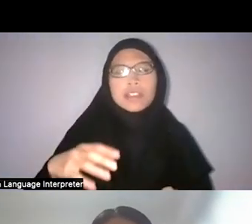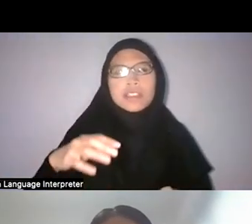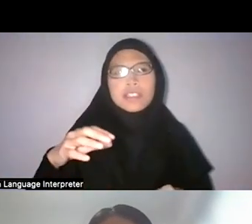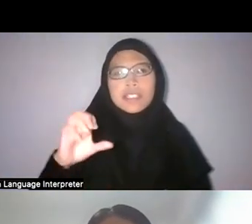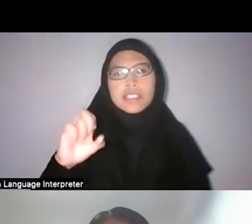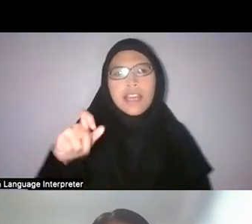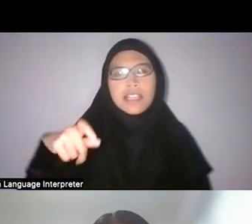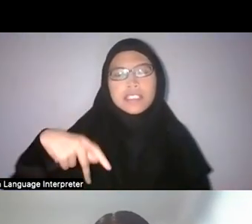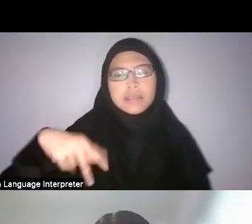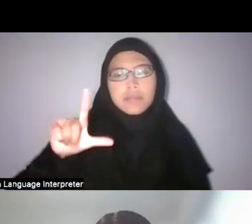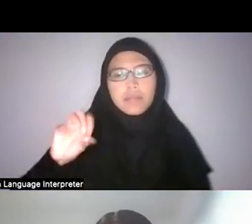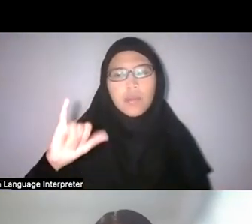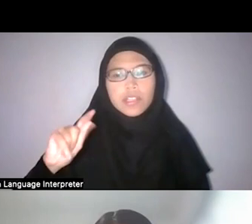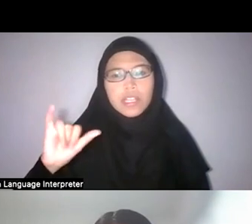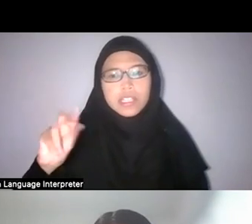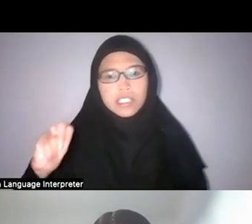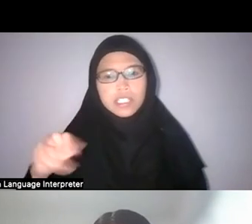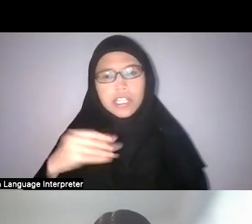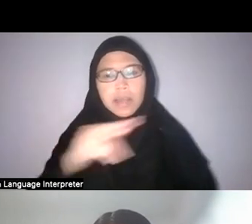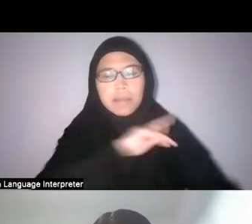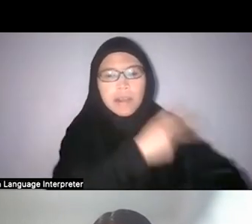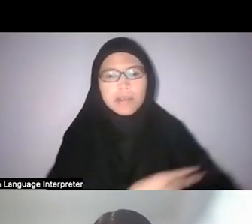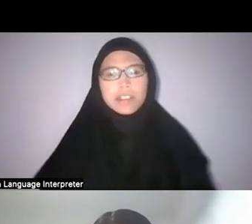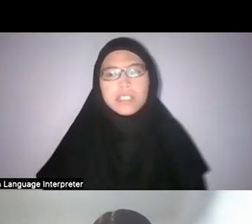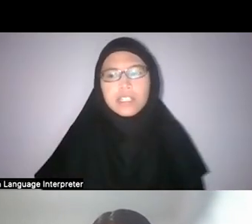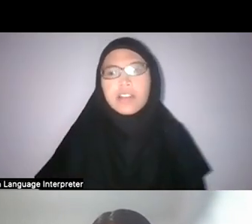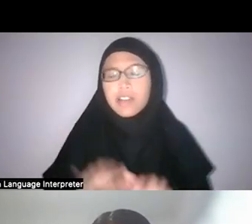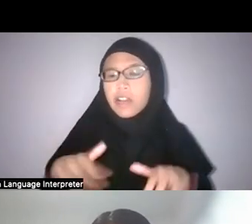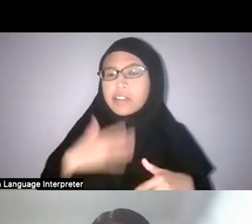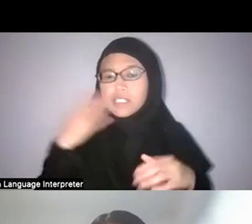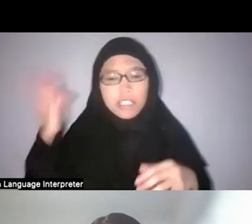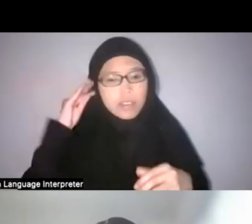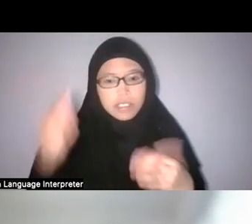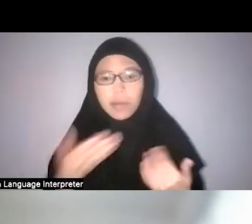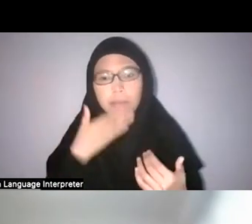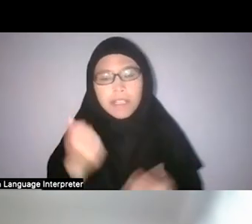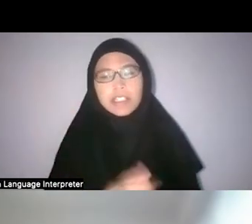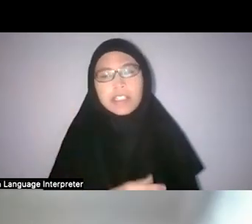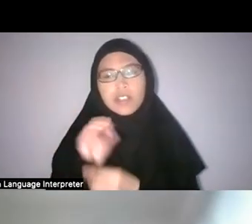Zining: Yeah. First of all, how does this sound? Is it better? Faris: Yeah, it’s much better. Zining: Okay, so.